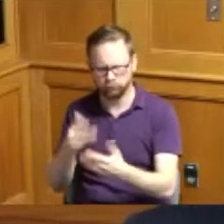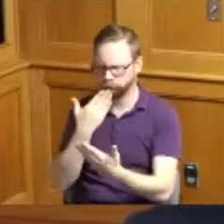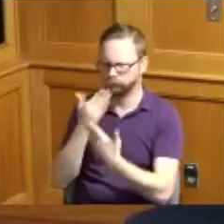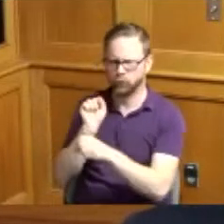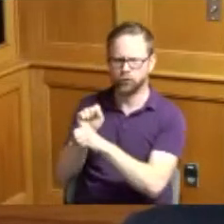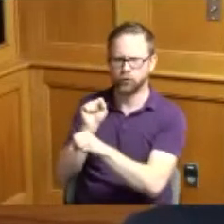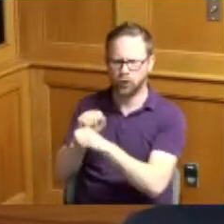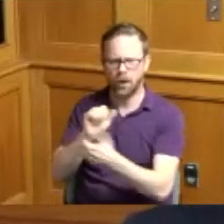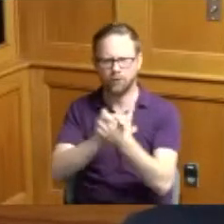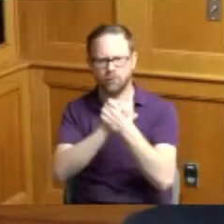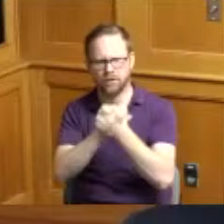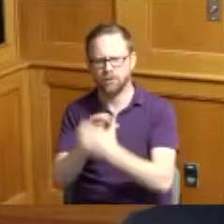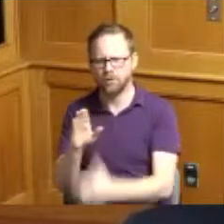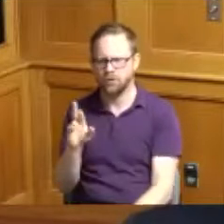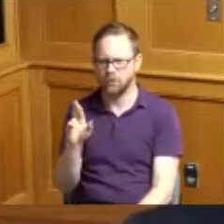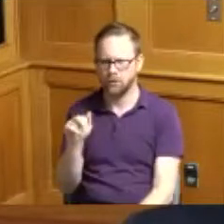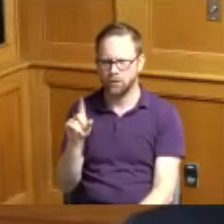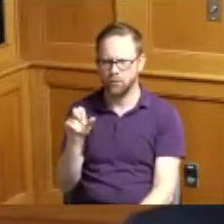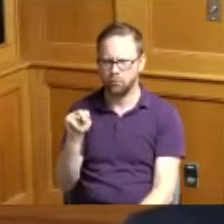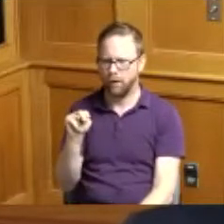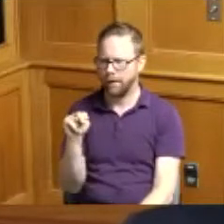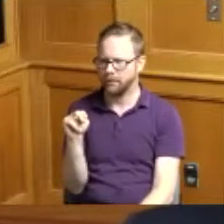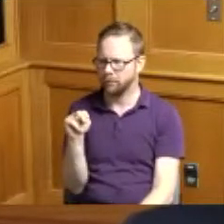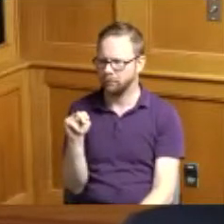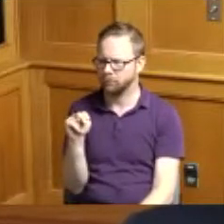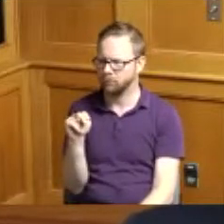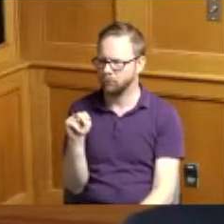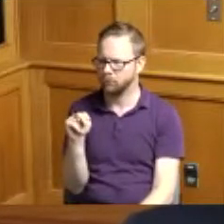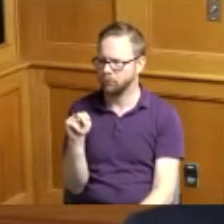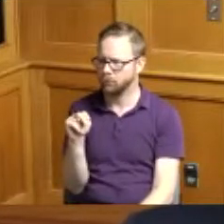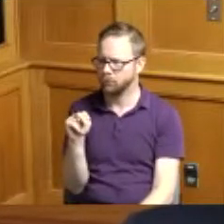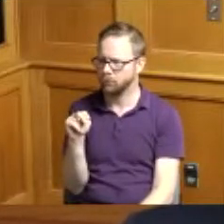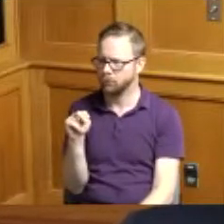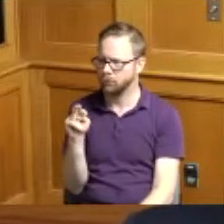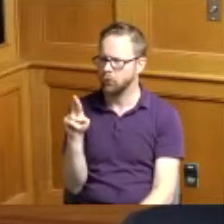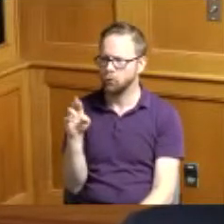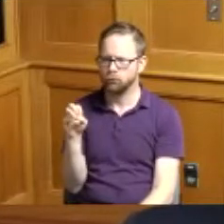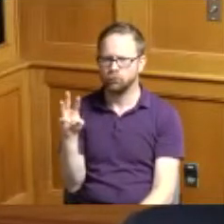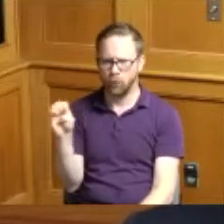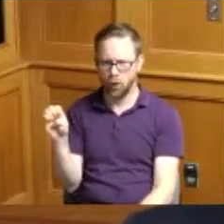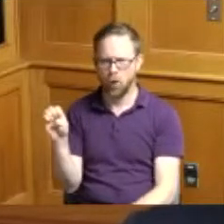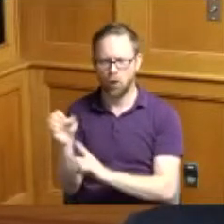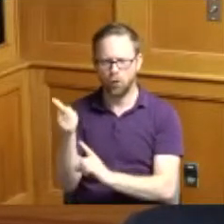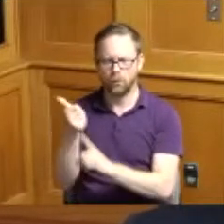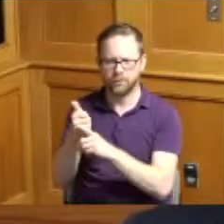Brandon Rudd specifically down there who is the the Director of their Center for research and data